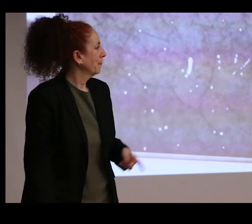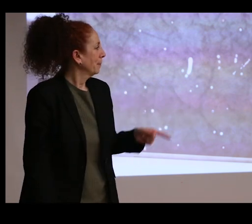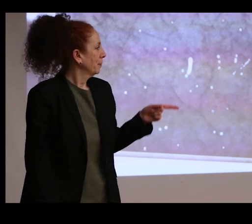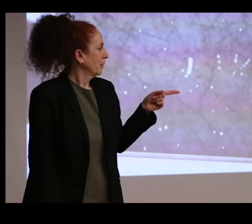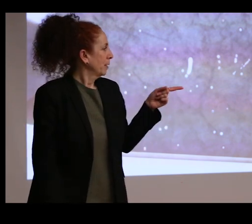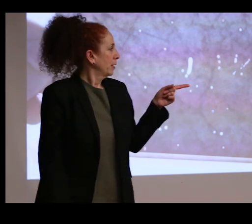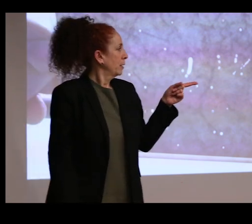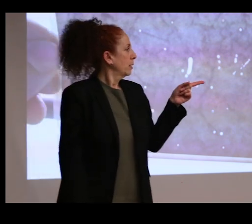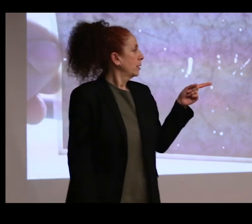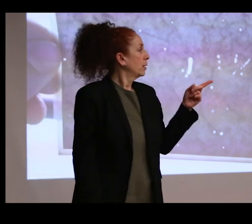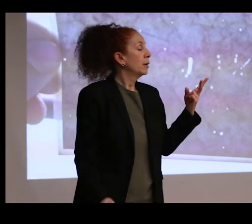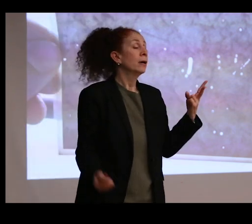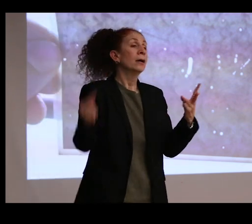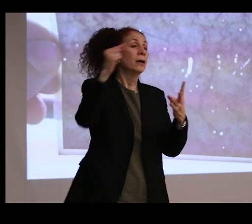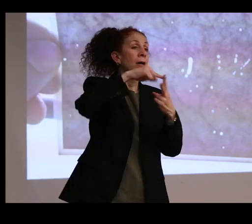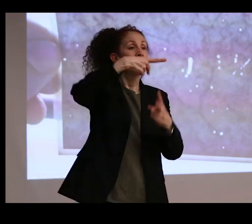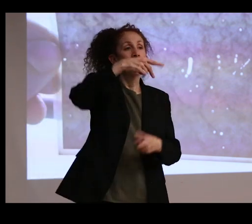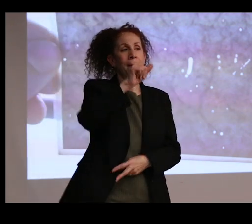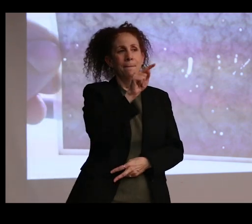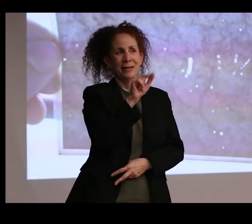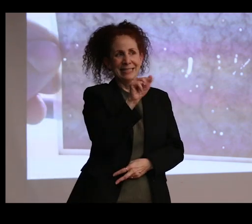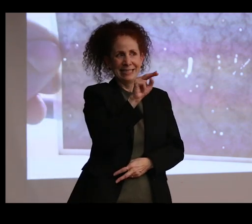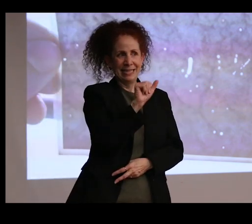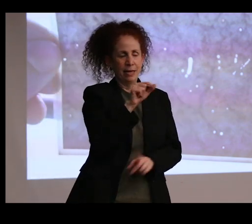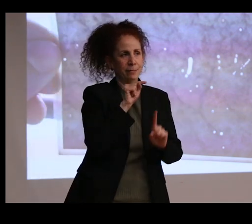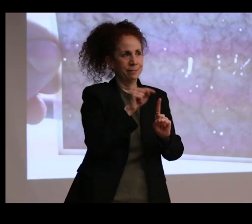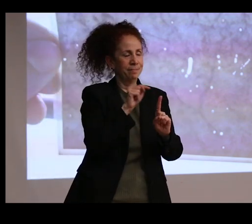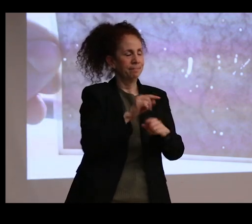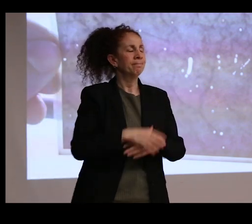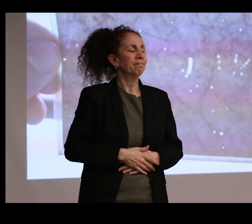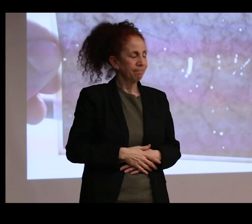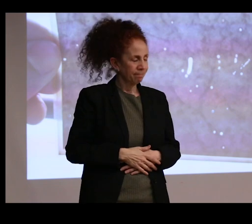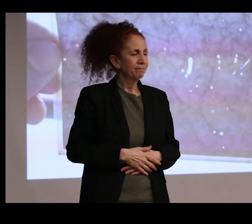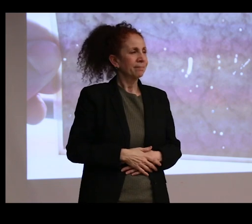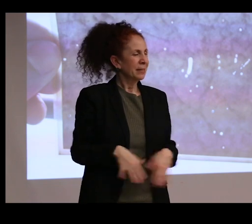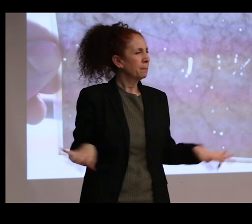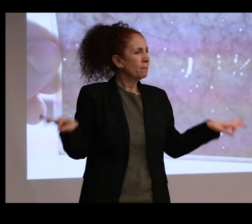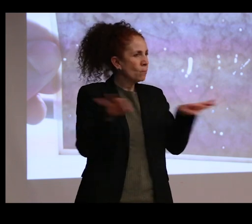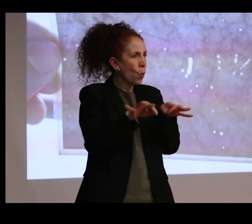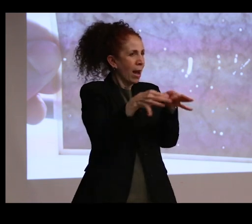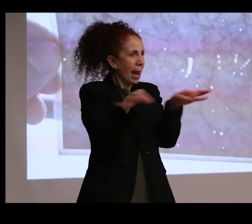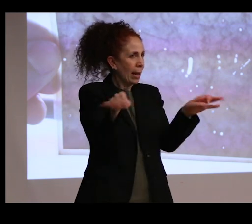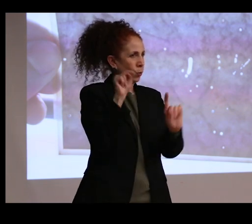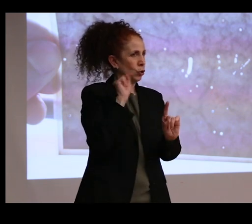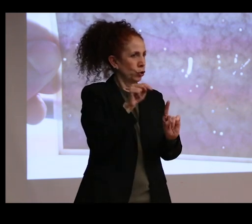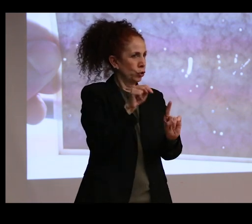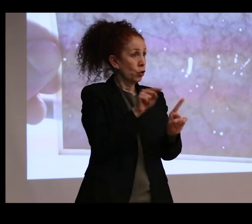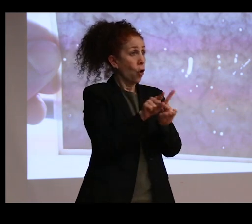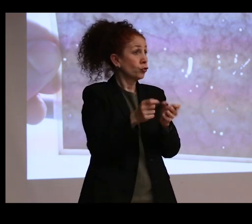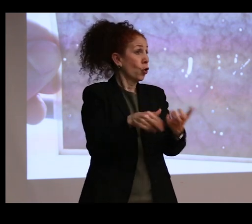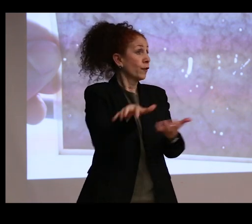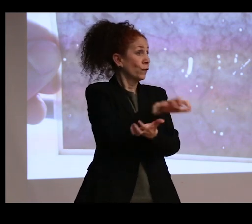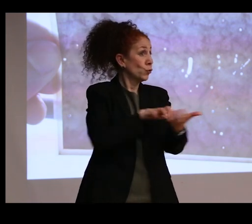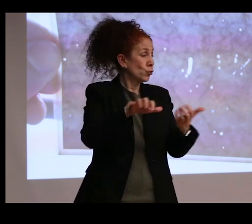Regarding the patina question, I mean, this is where language is really important, and it's also very confusing the way some of these terms are used.